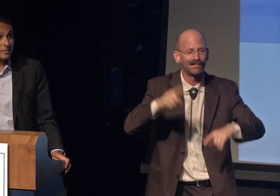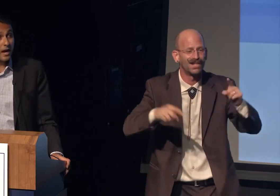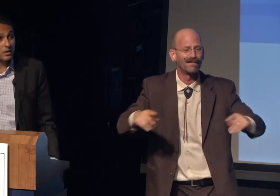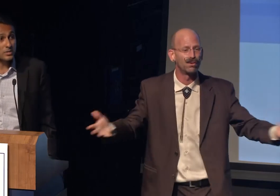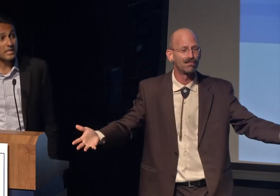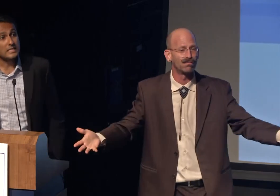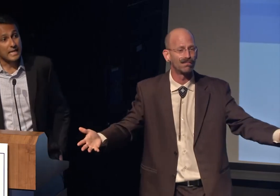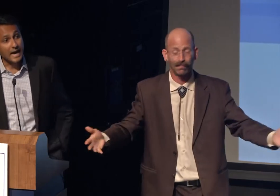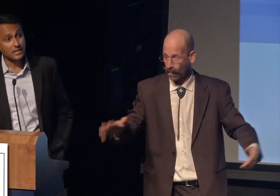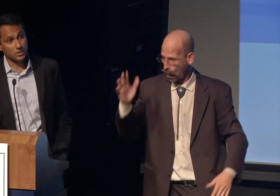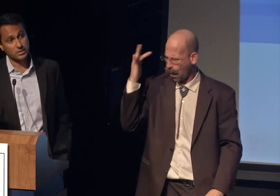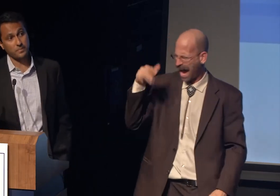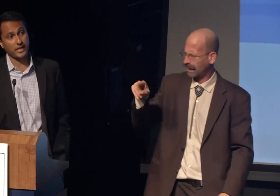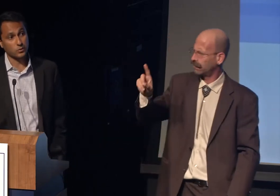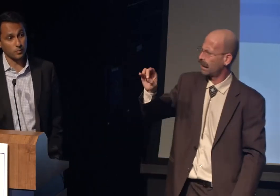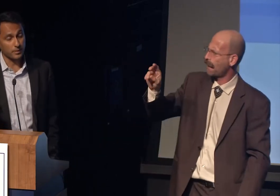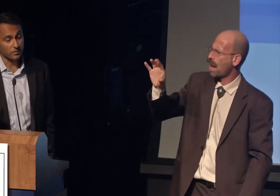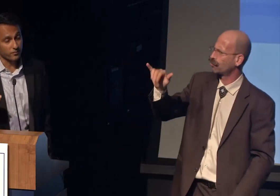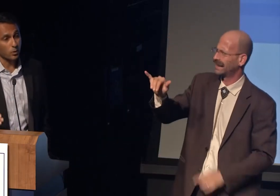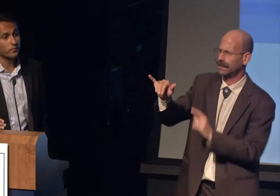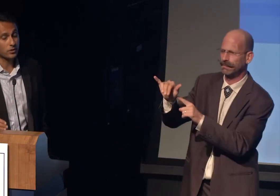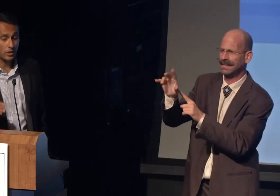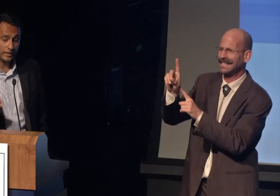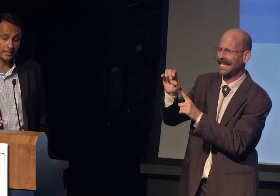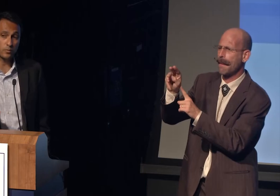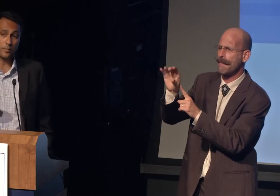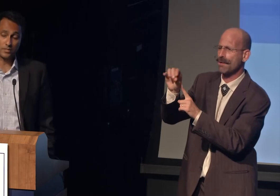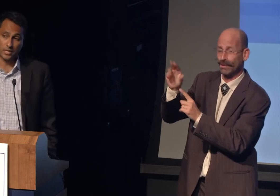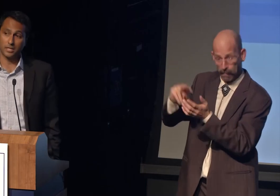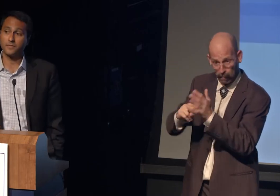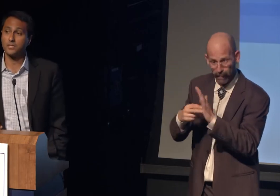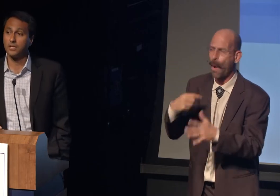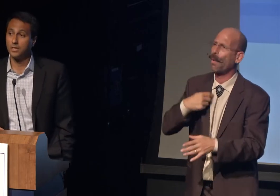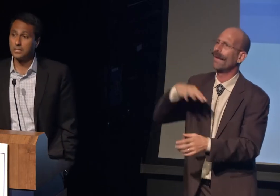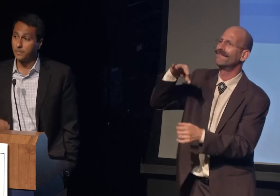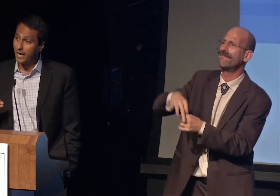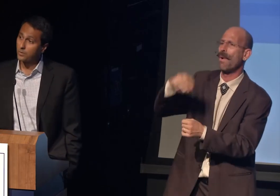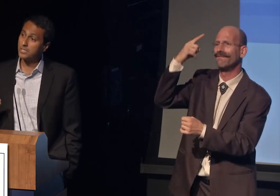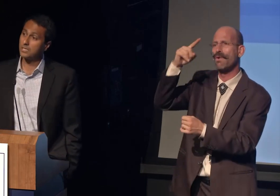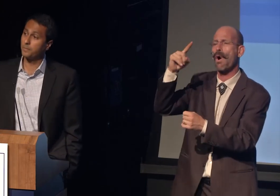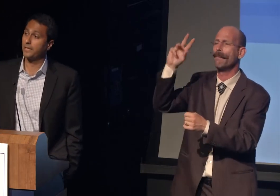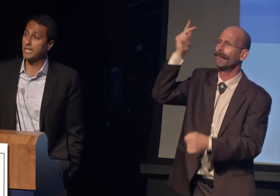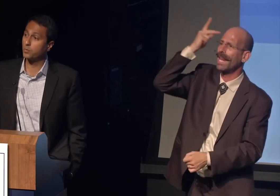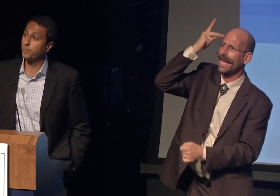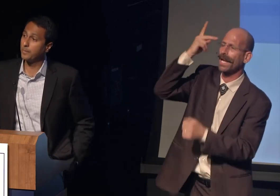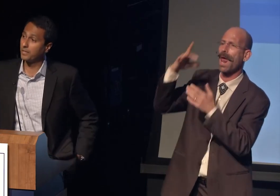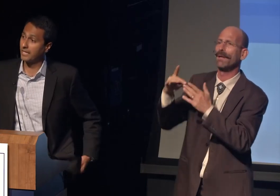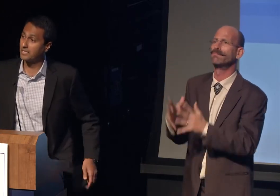Because democracy is not just a place where people vote for their elected representatives. Democracy is a place where people get to make